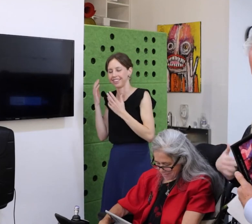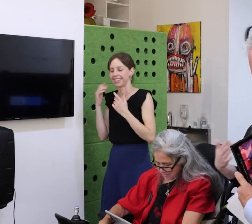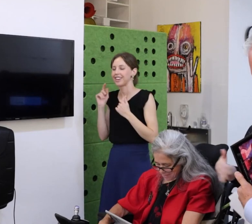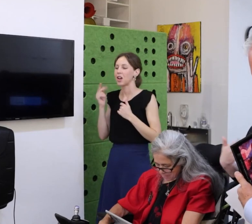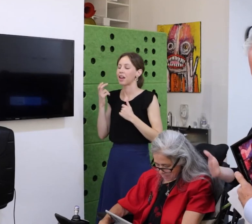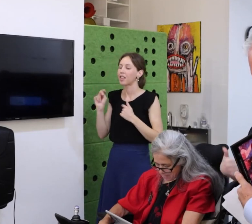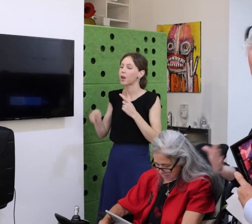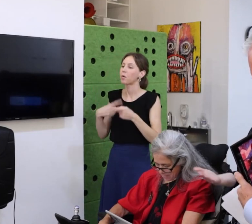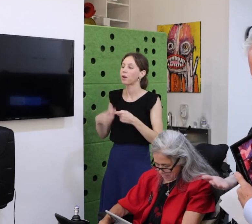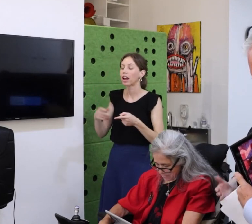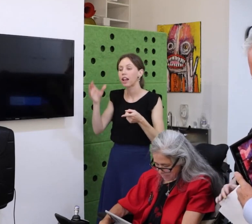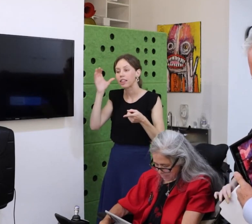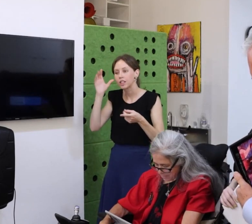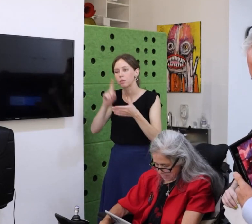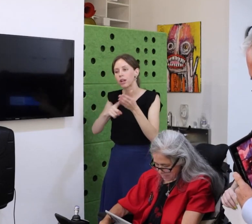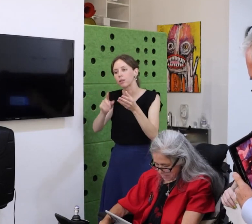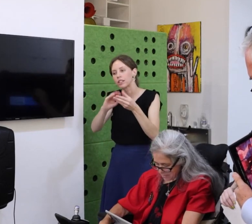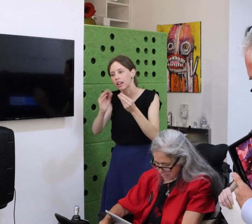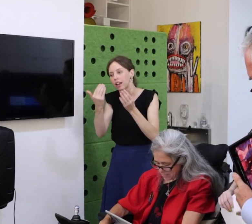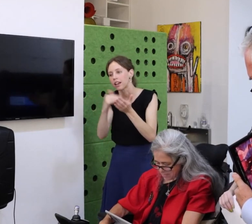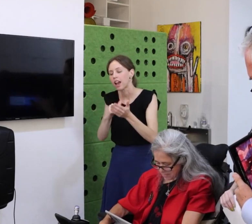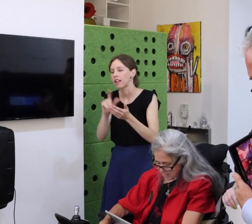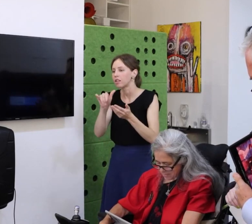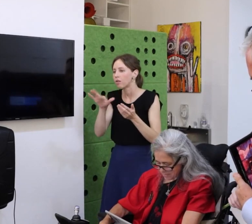I just let it all out. Don’t anyone lie to me.